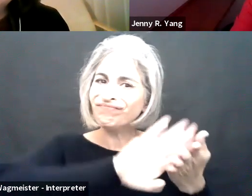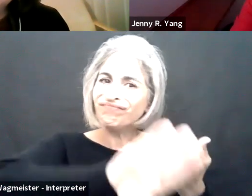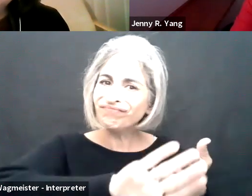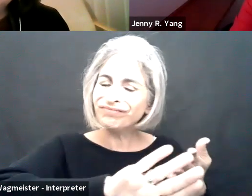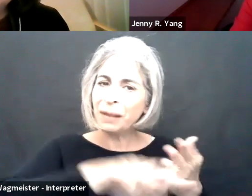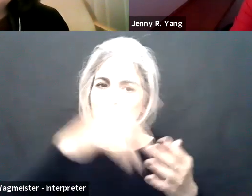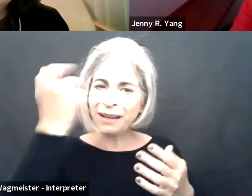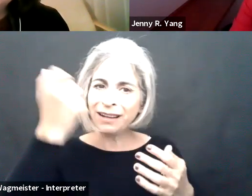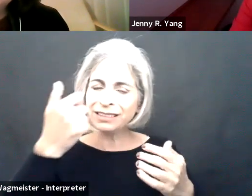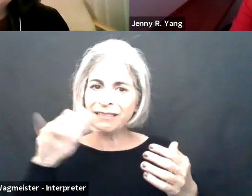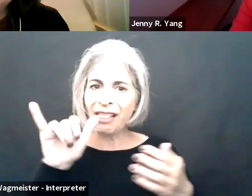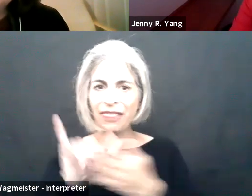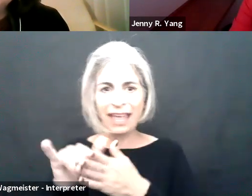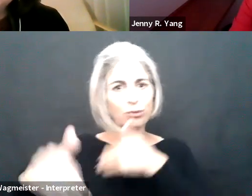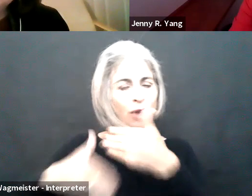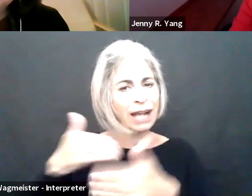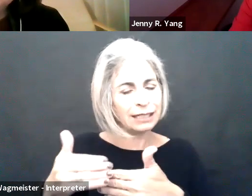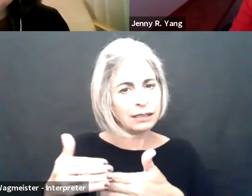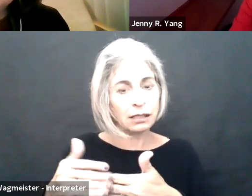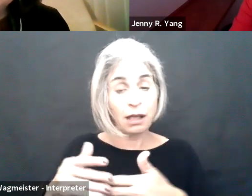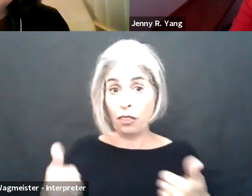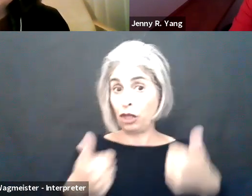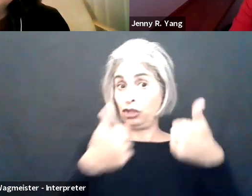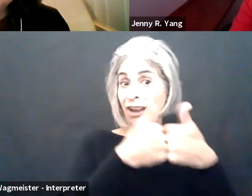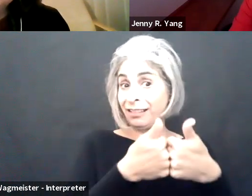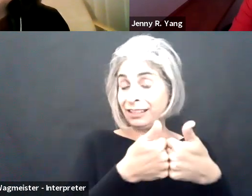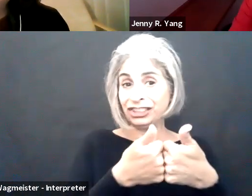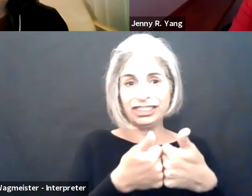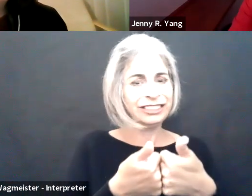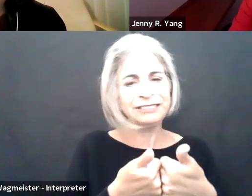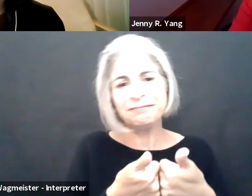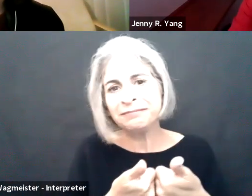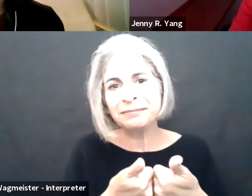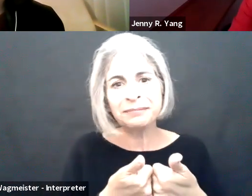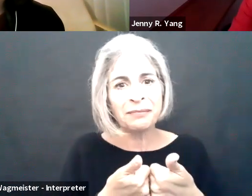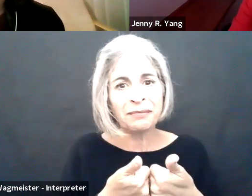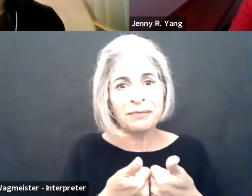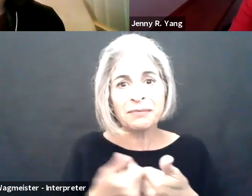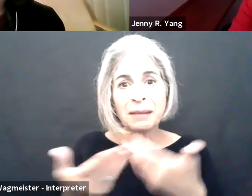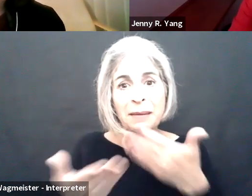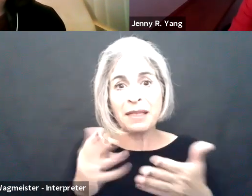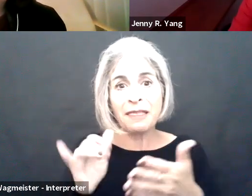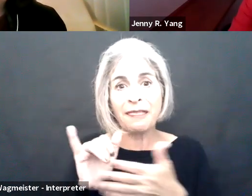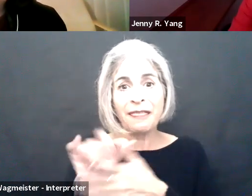may be screened out by that process. But the challenge is that many of these